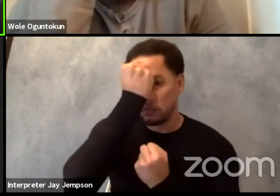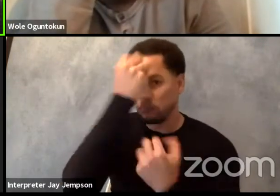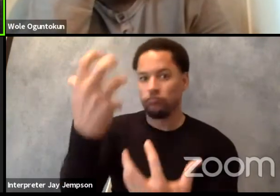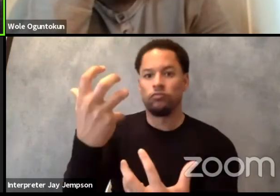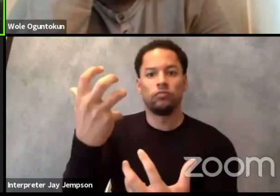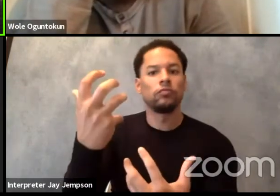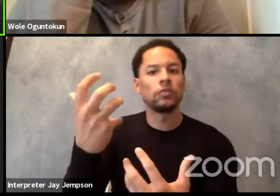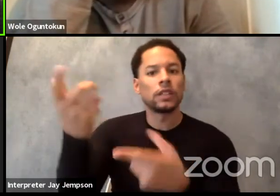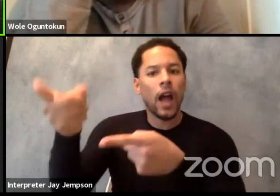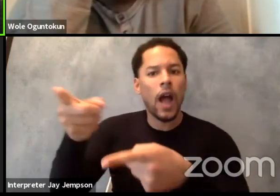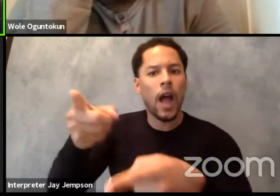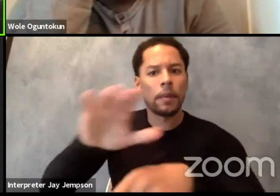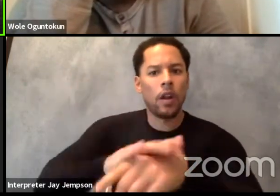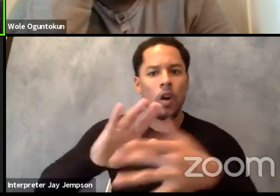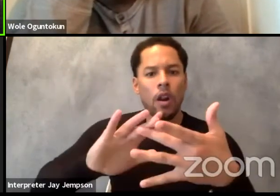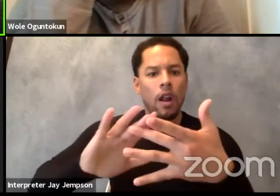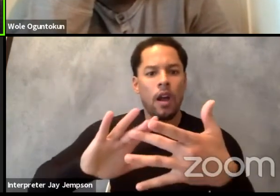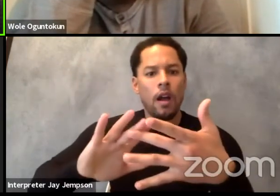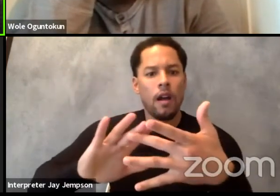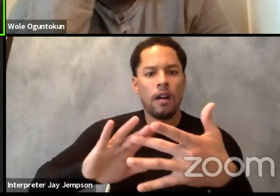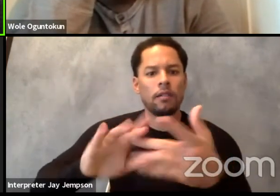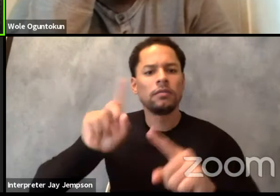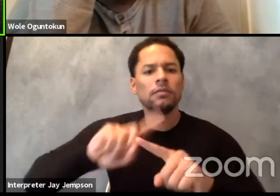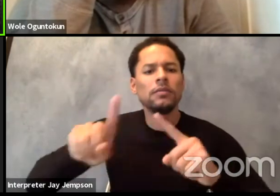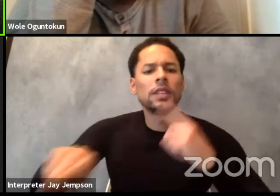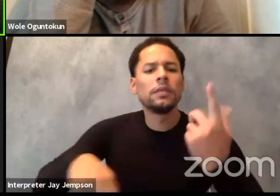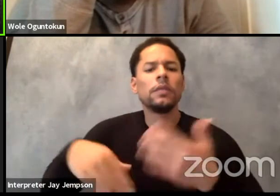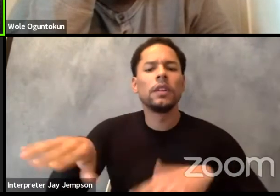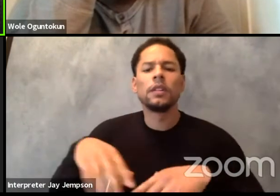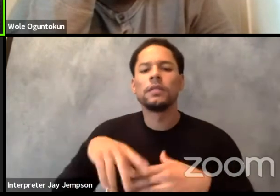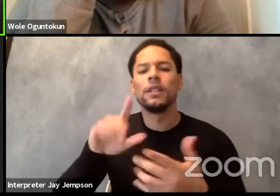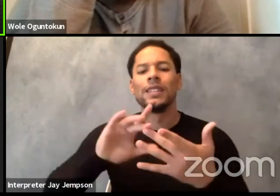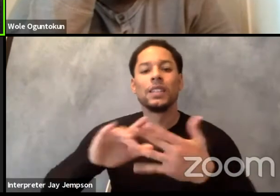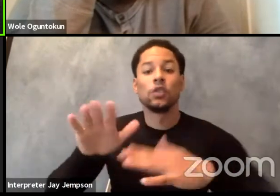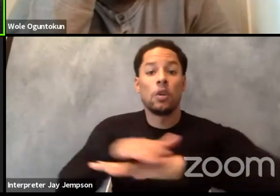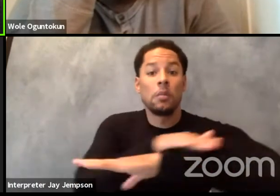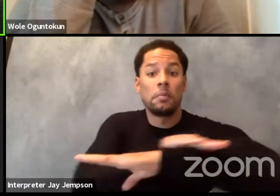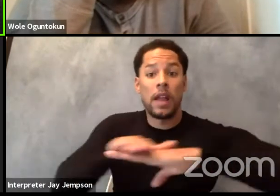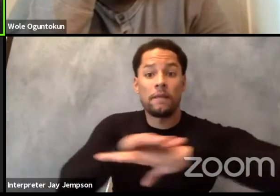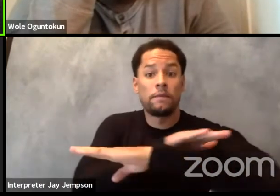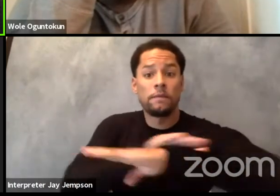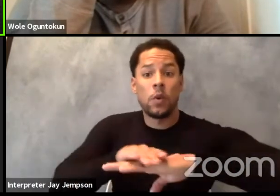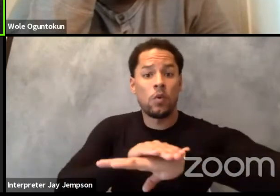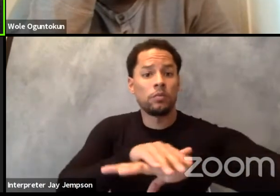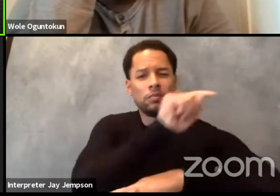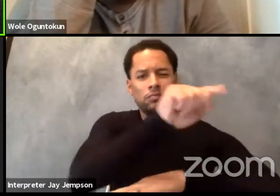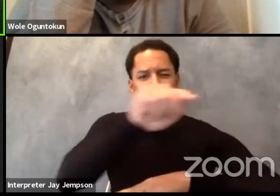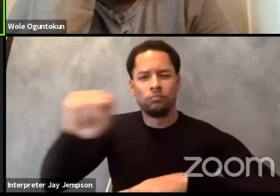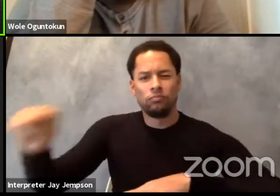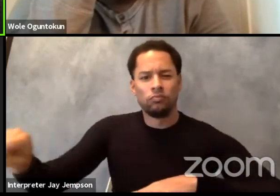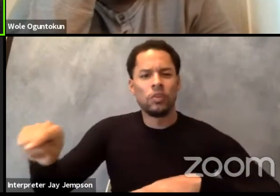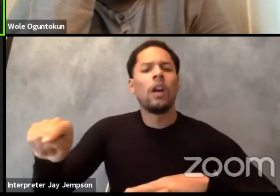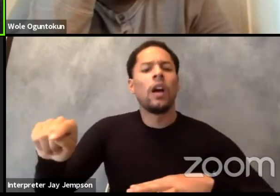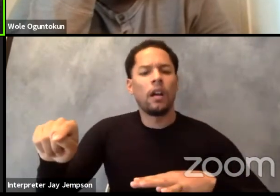So many digital platforms are heavily colonized. The colonized is inverted comma.